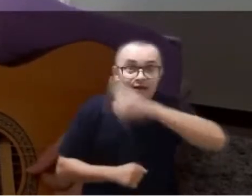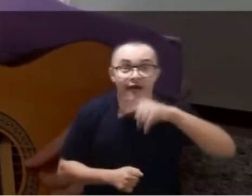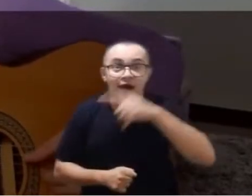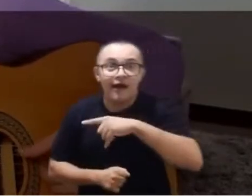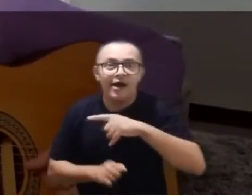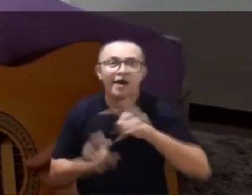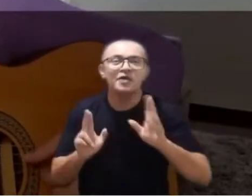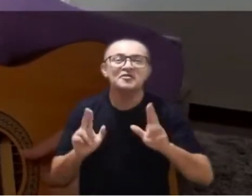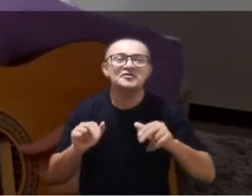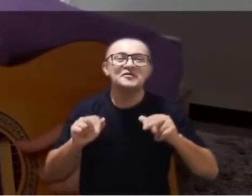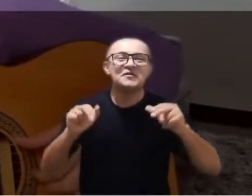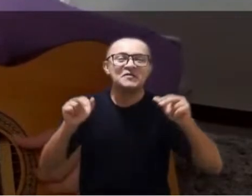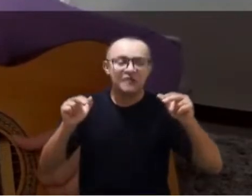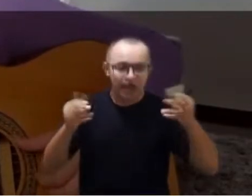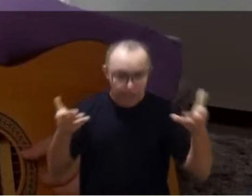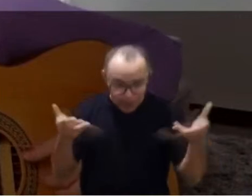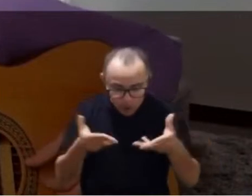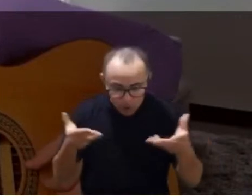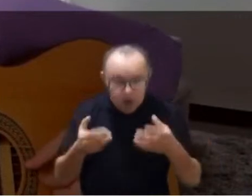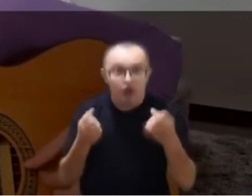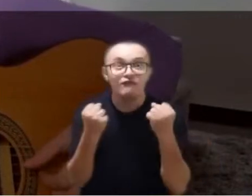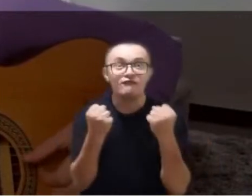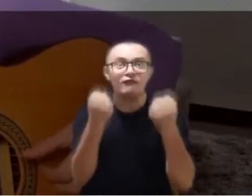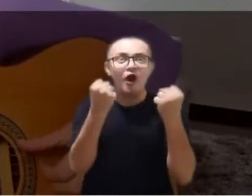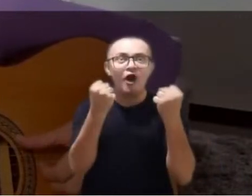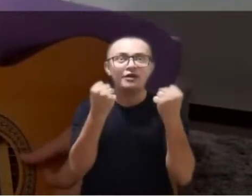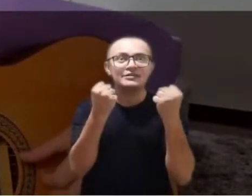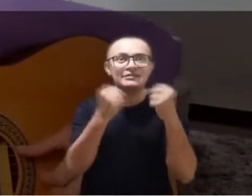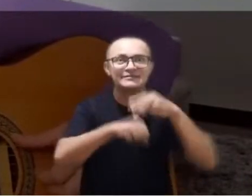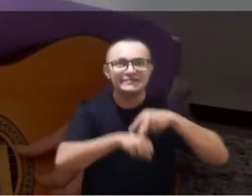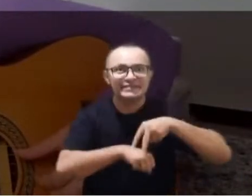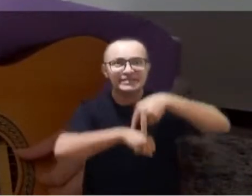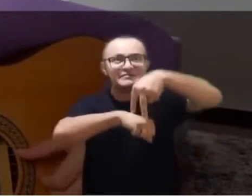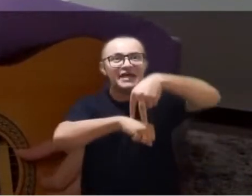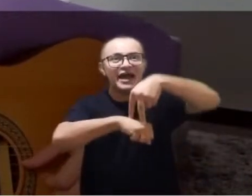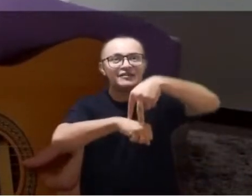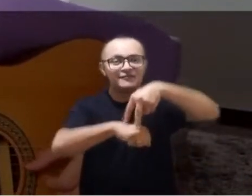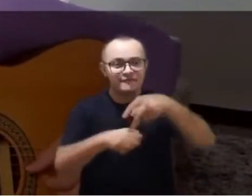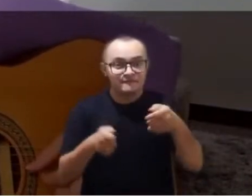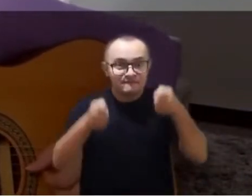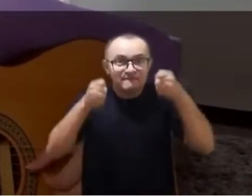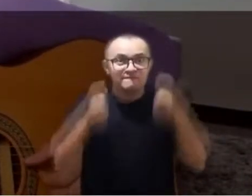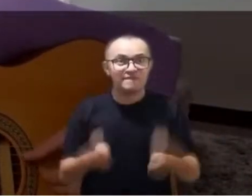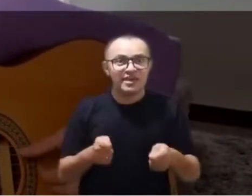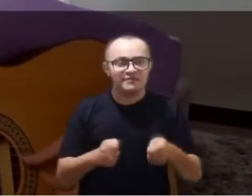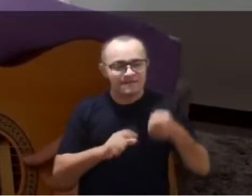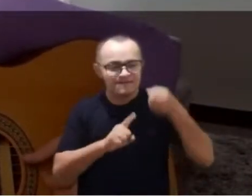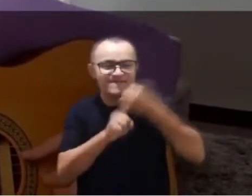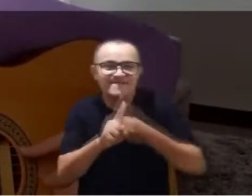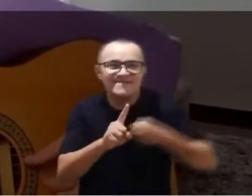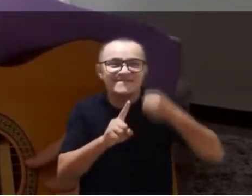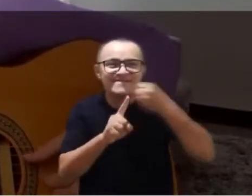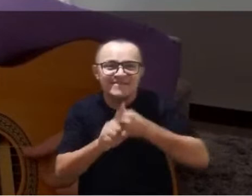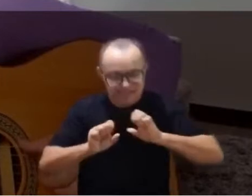we will be stronger and determined; firmer, fightinh with vigor and action